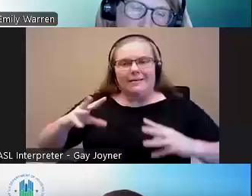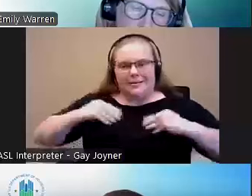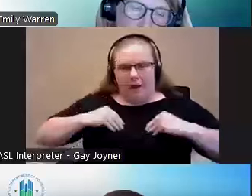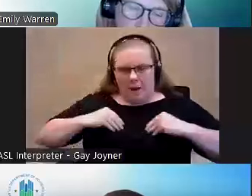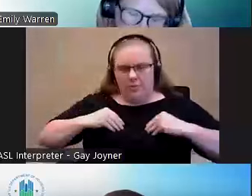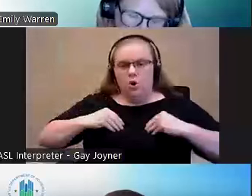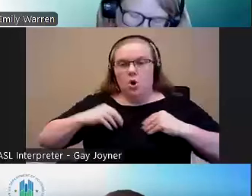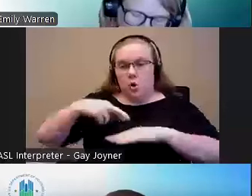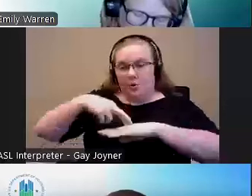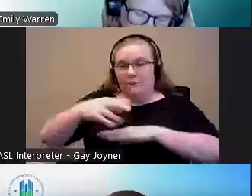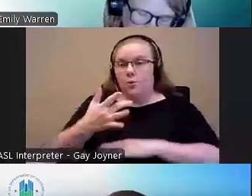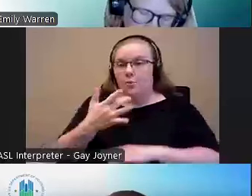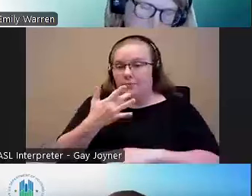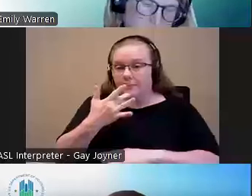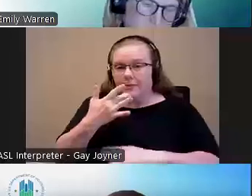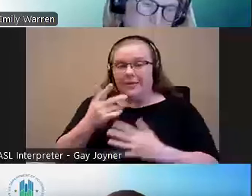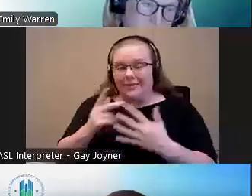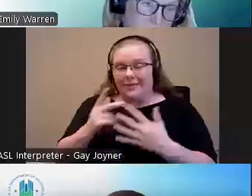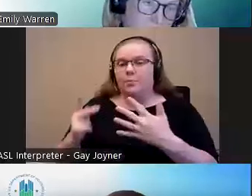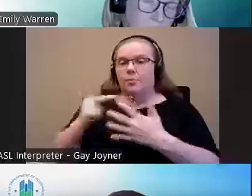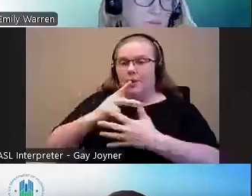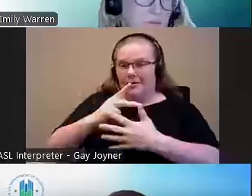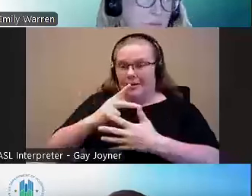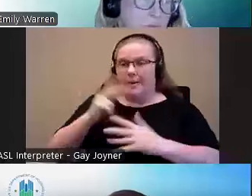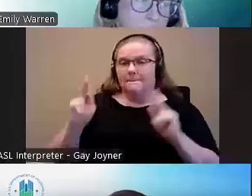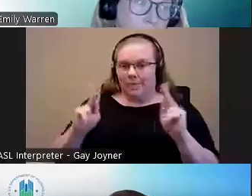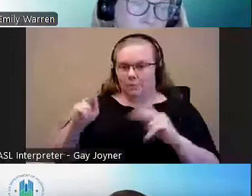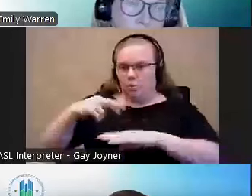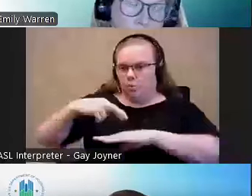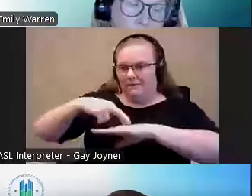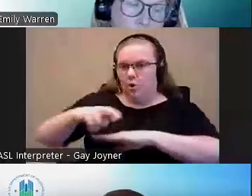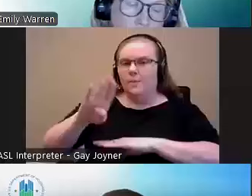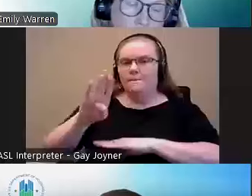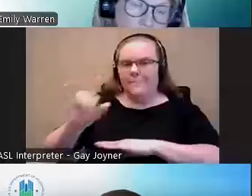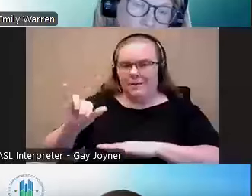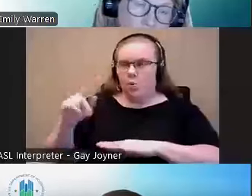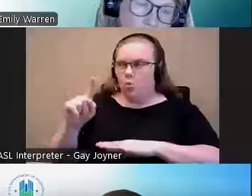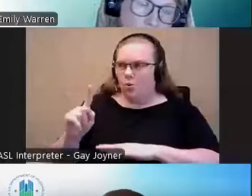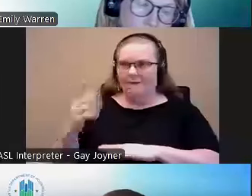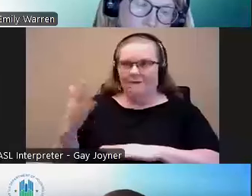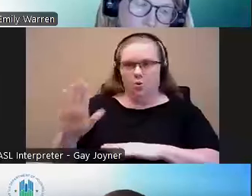would essentially prioritize people referred by one of your agencies such as Medicaid,